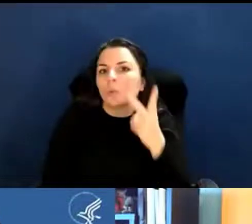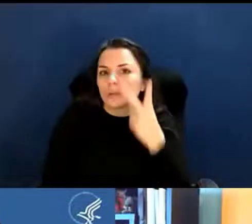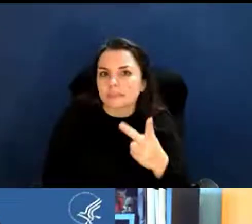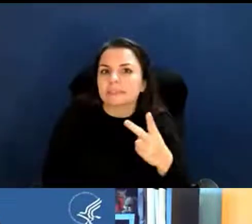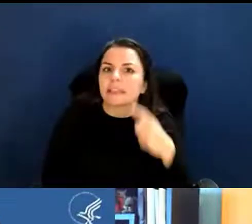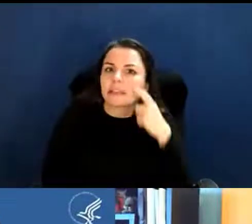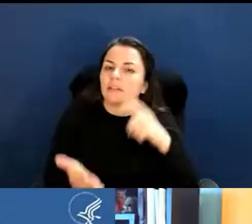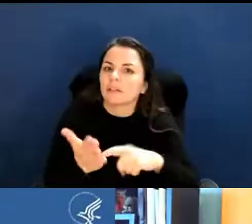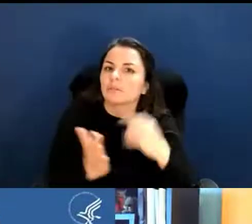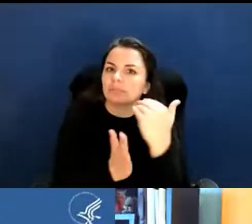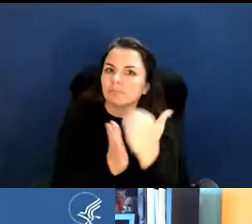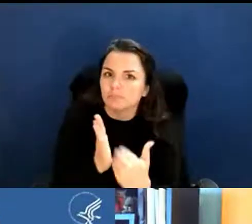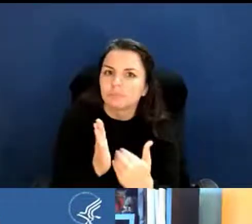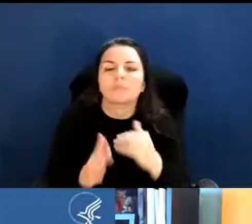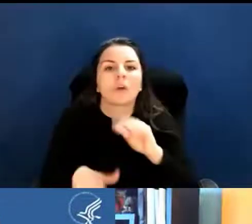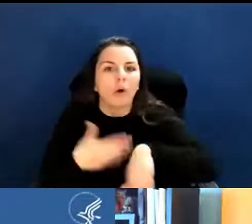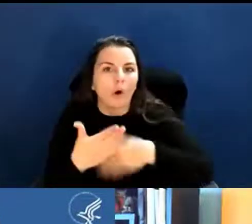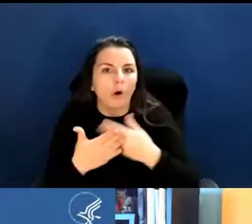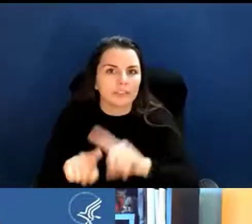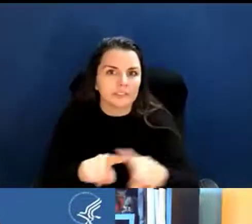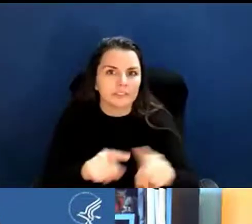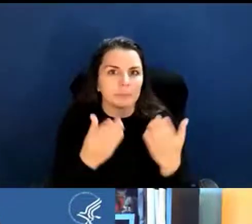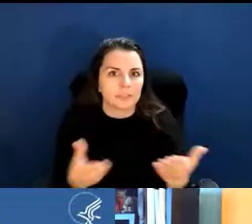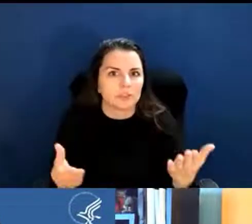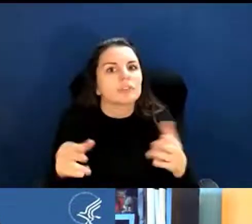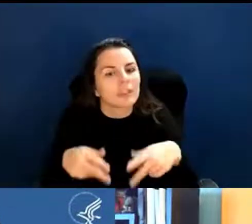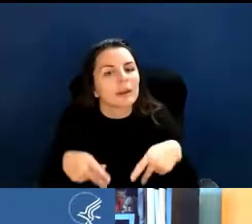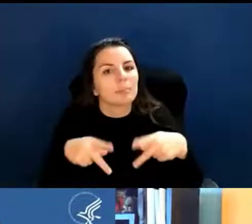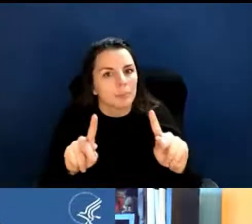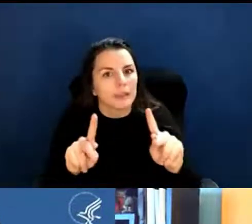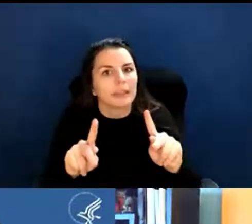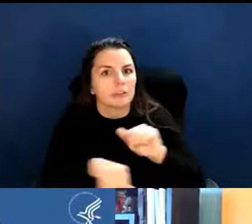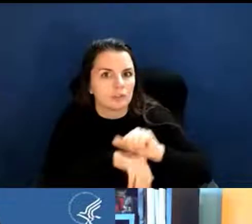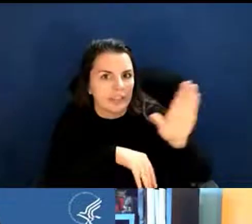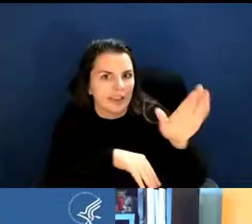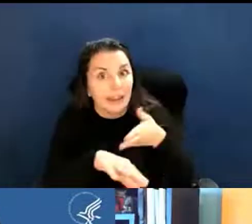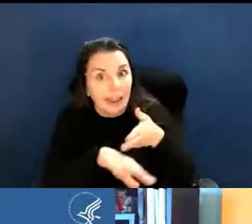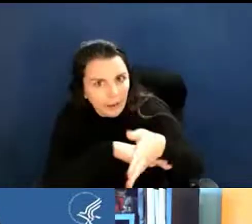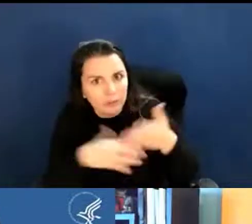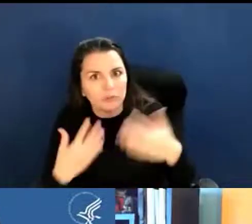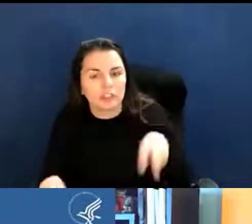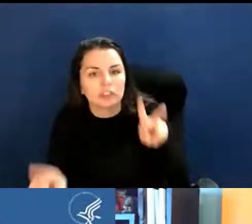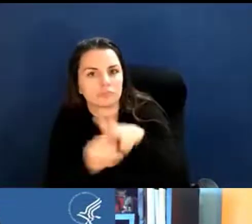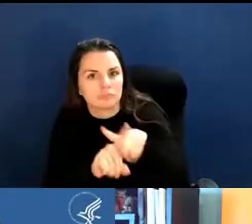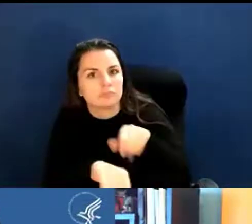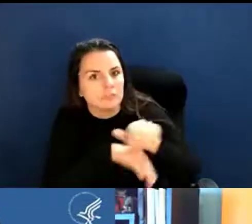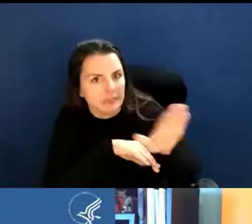of all the acceptable post submission materials. And again, those are submitted directly to your SRO.